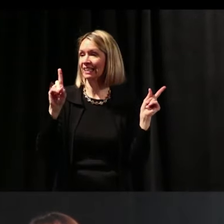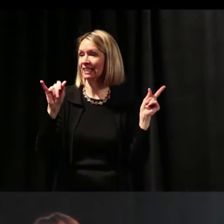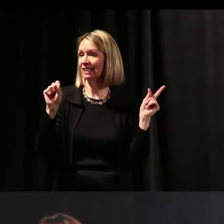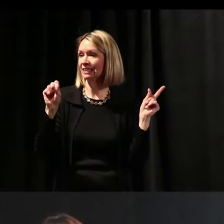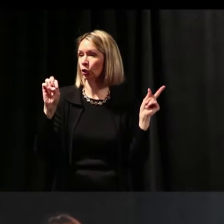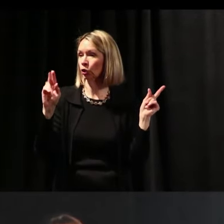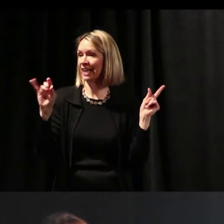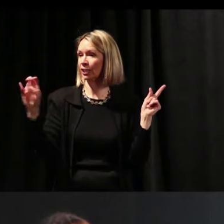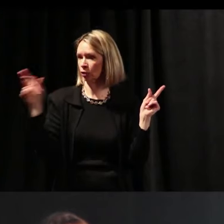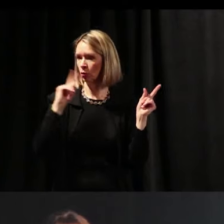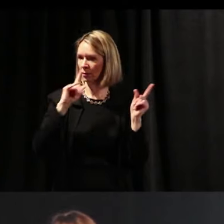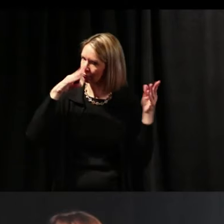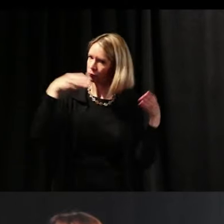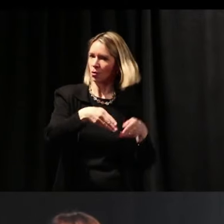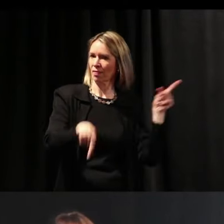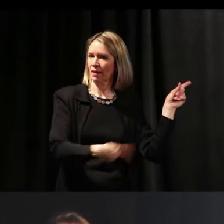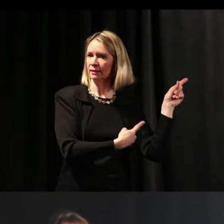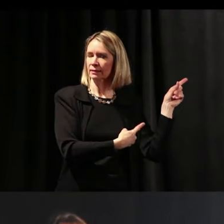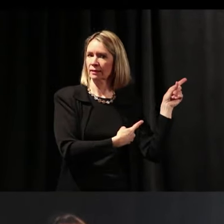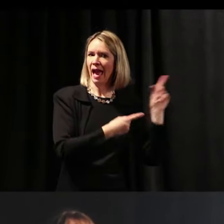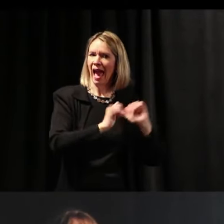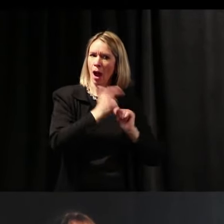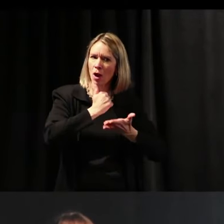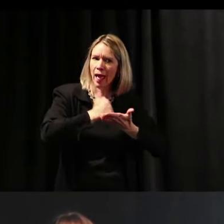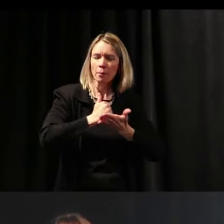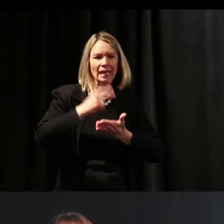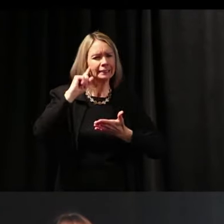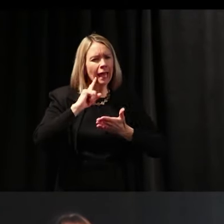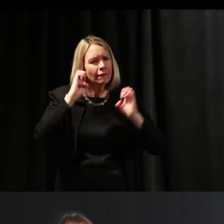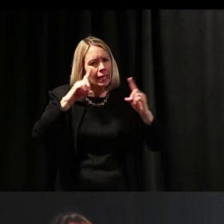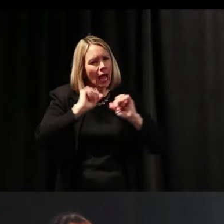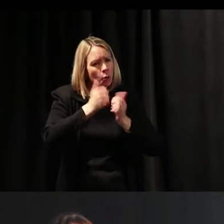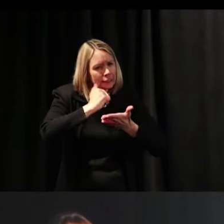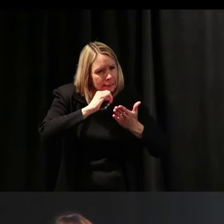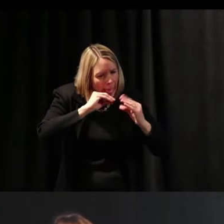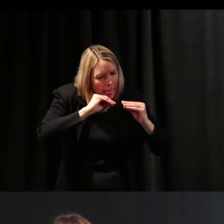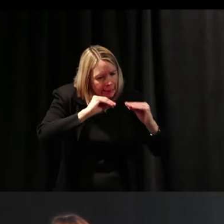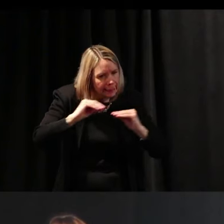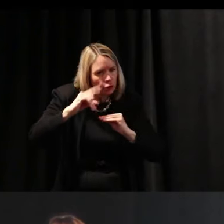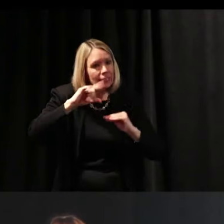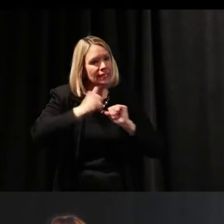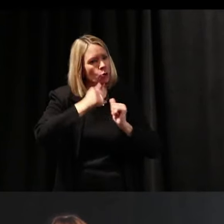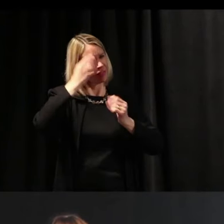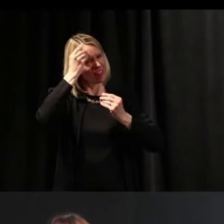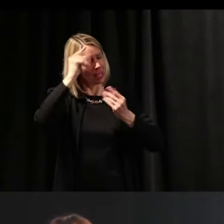going to be on. I'm not seeing in deaf ed how we're helping our kids think critically. I'm not seeing it.